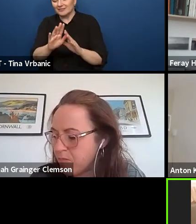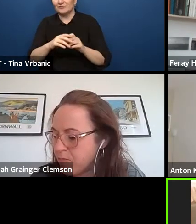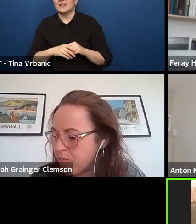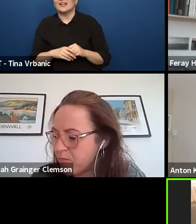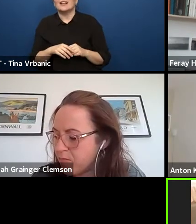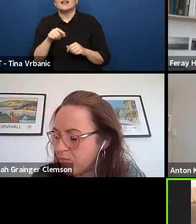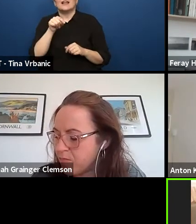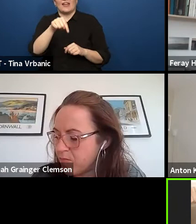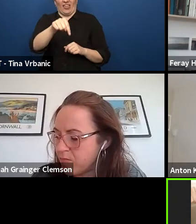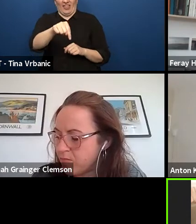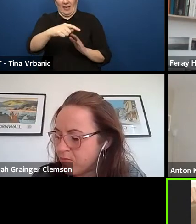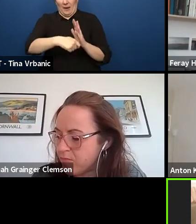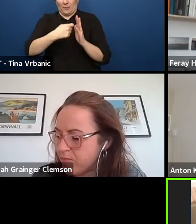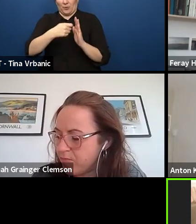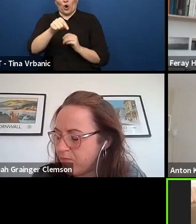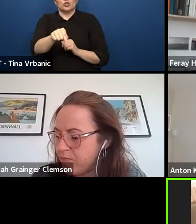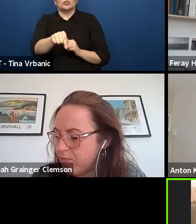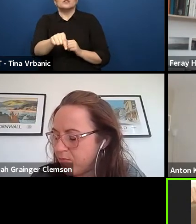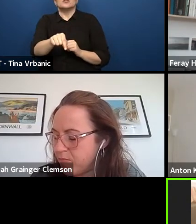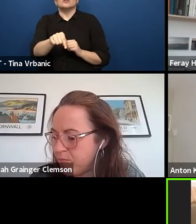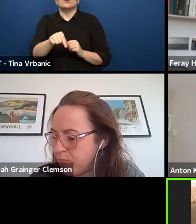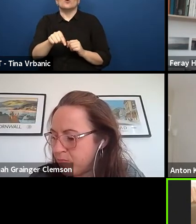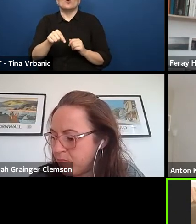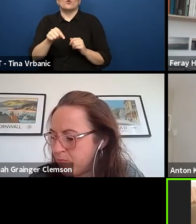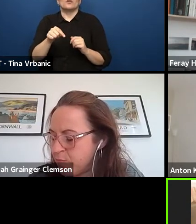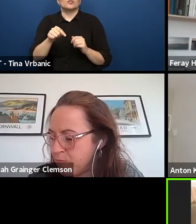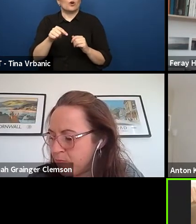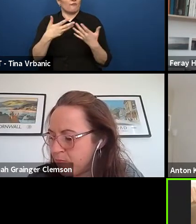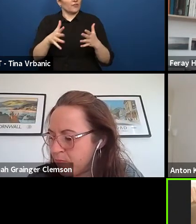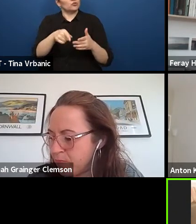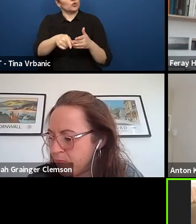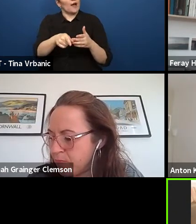we were setting those dialogues with teenagers,